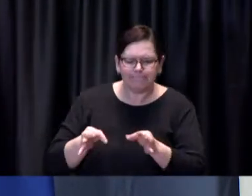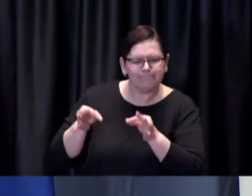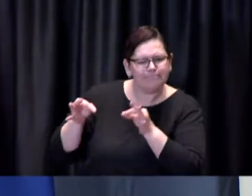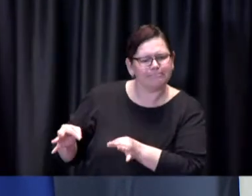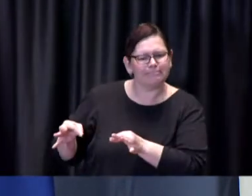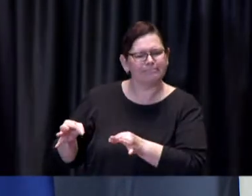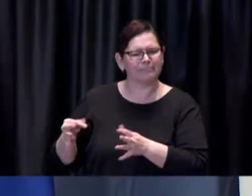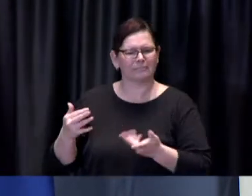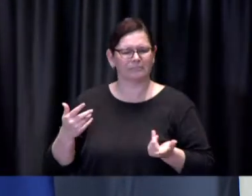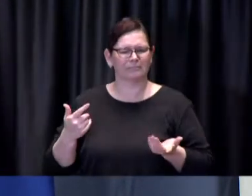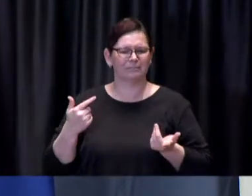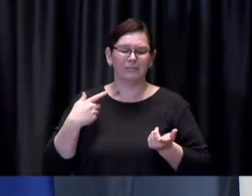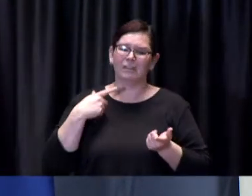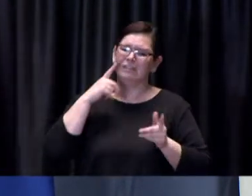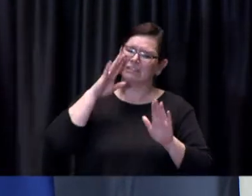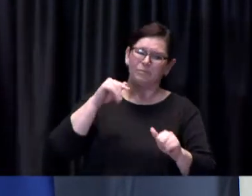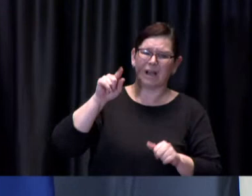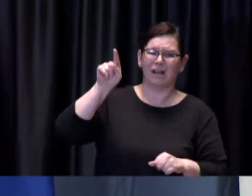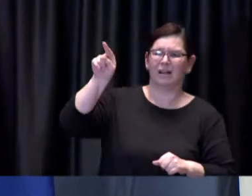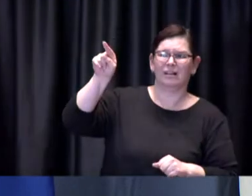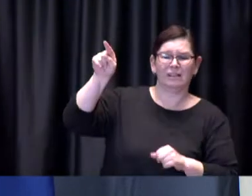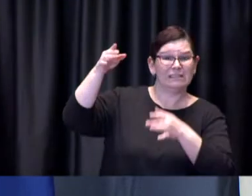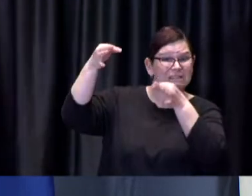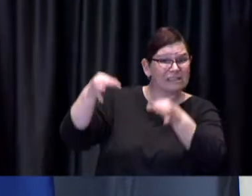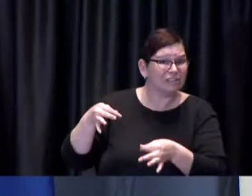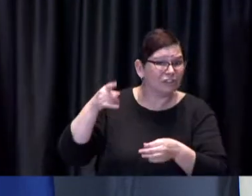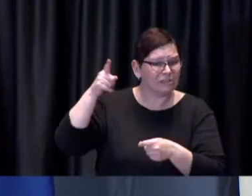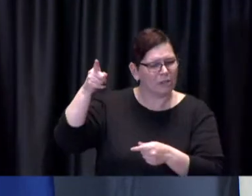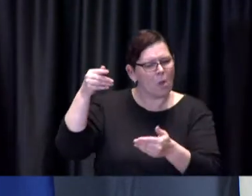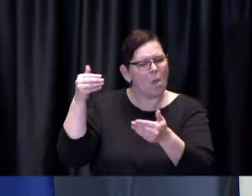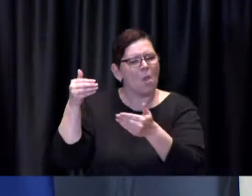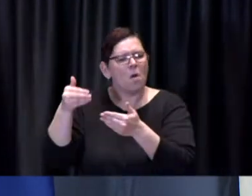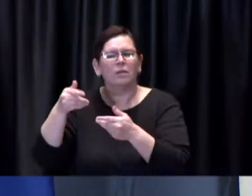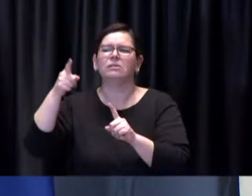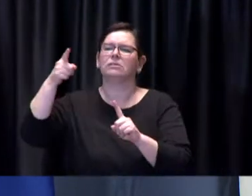to that date when we see what's going on with the health circumstances which you hope will be better